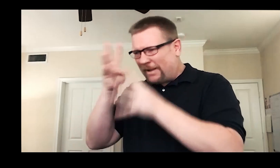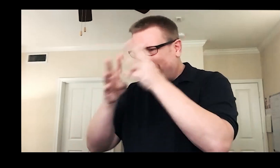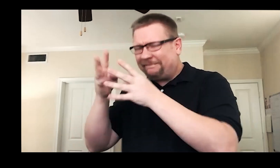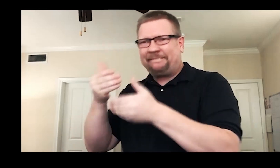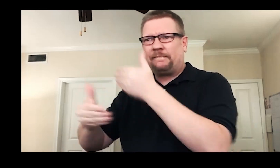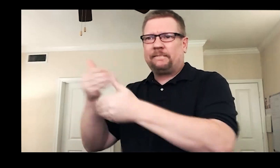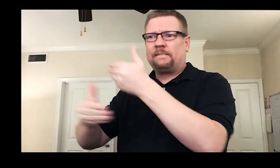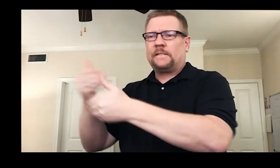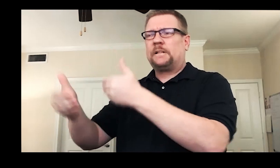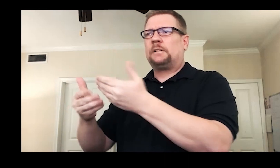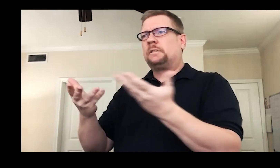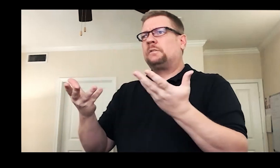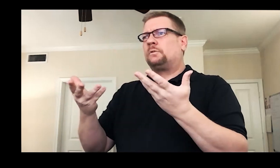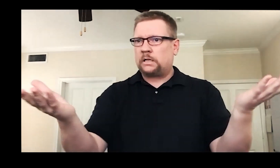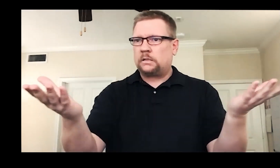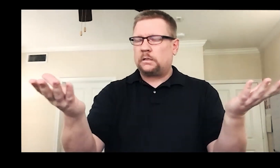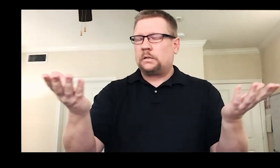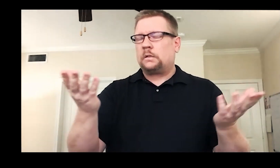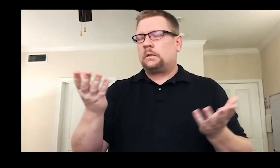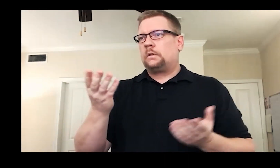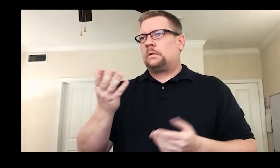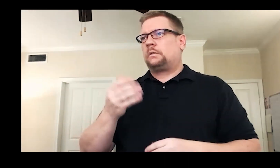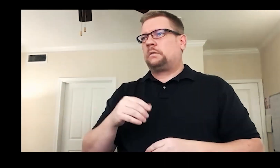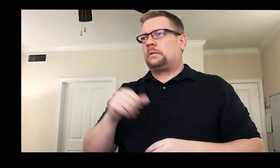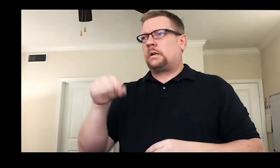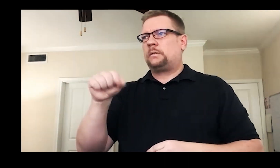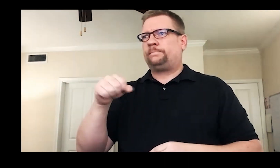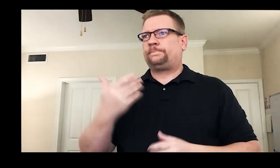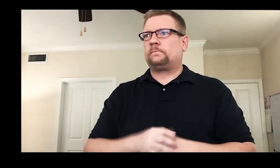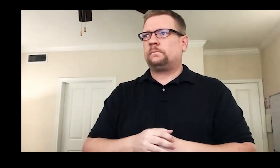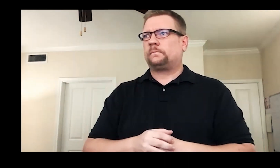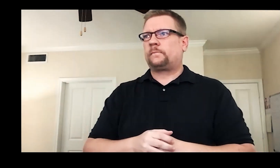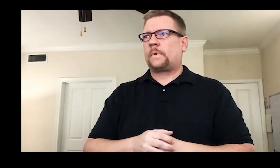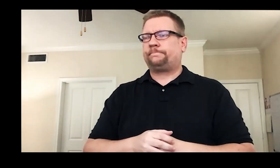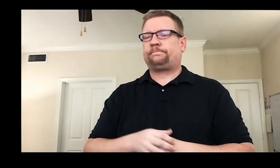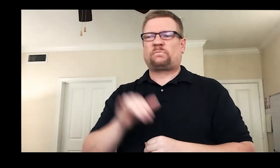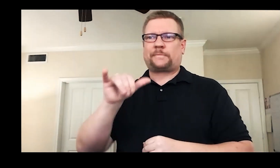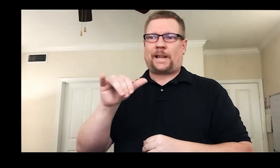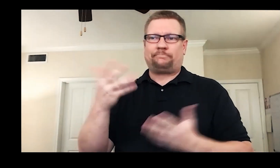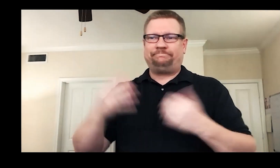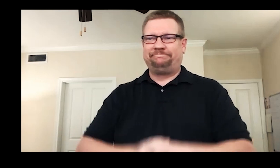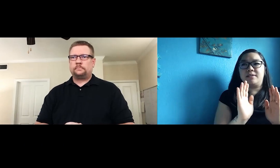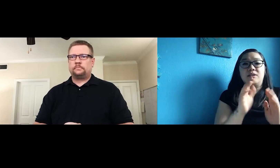diving into the art, I mean to be immersed in the creative process. I’ll leave it at that.